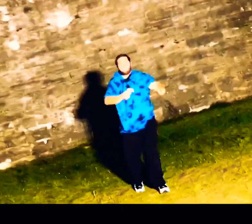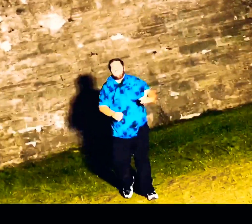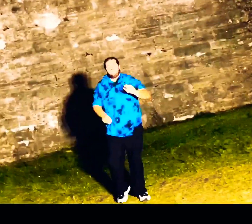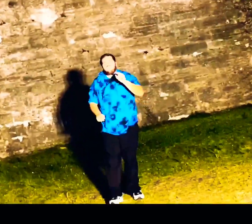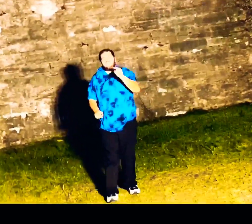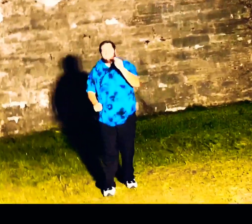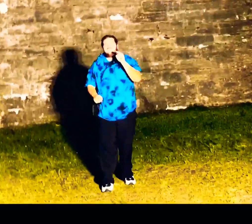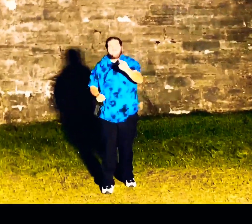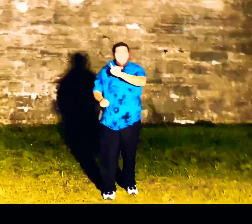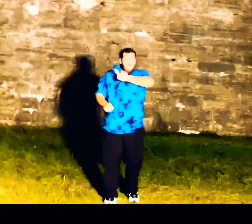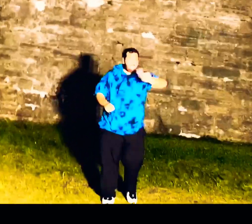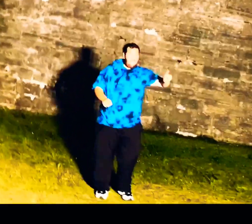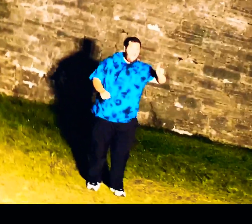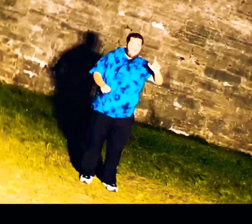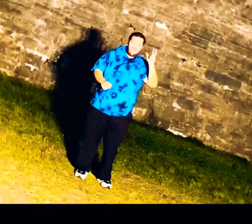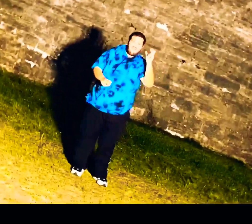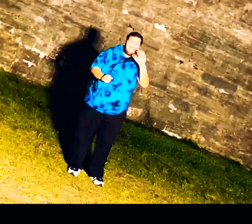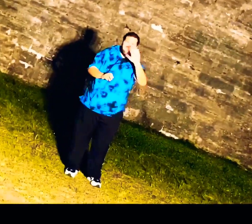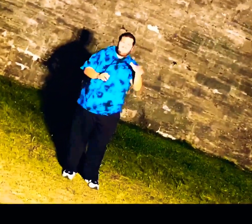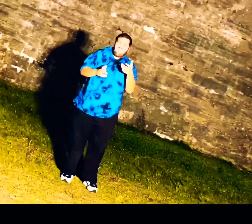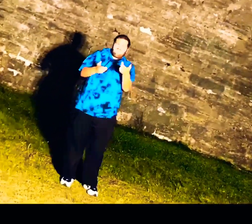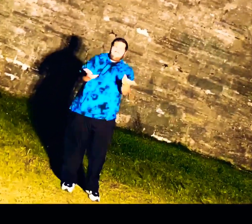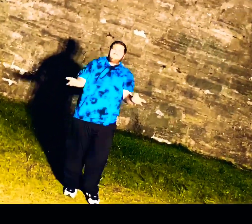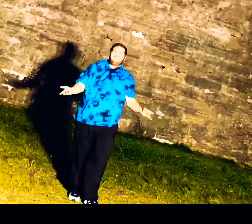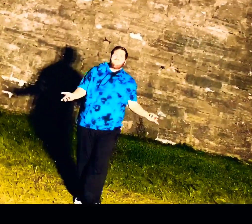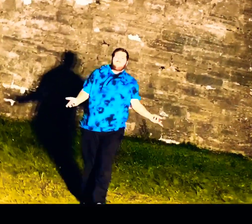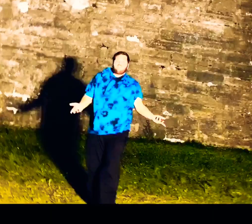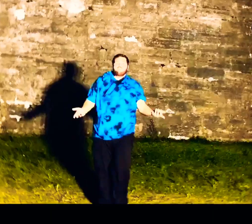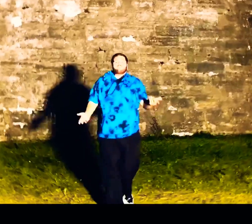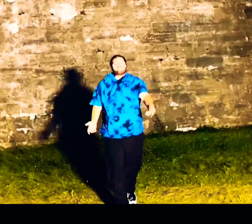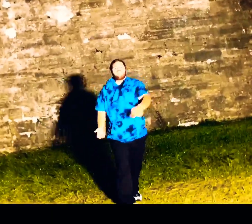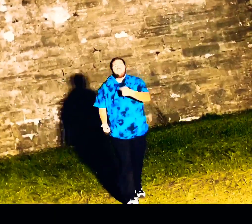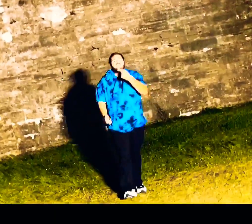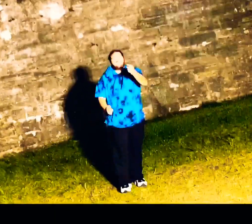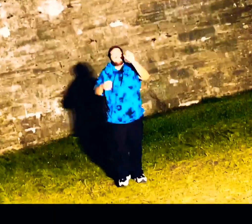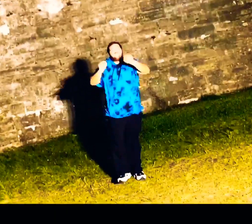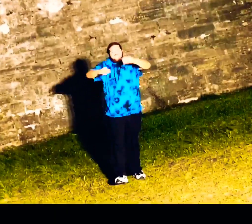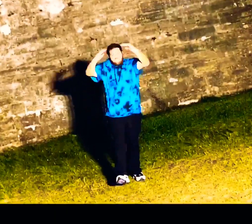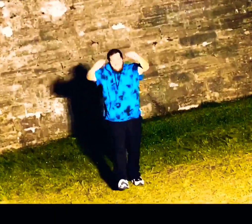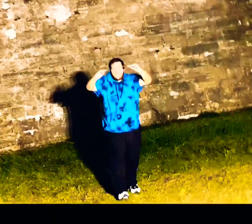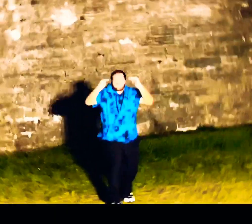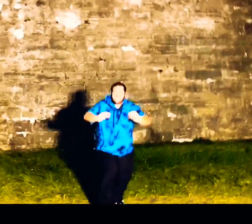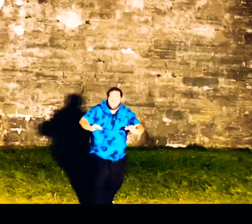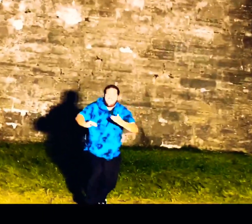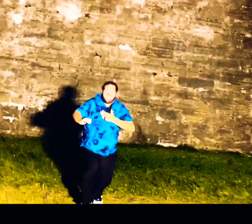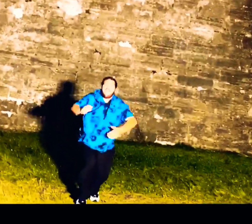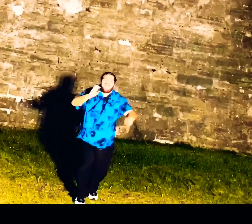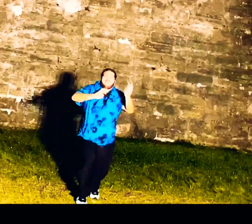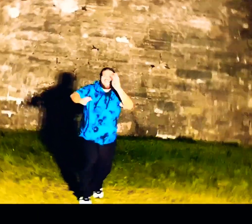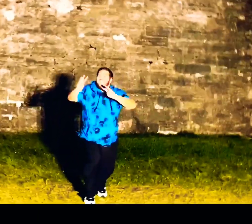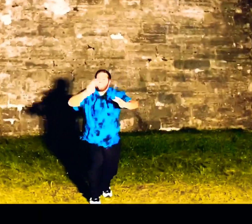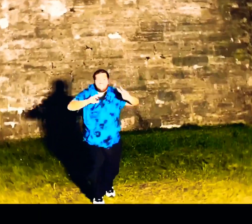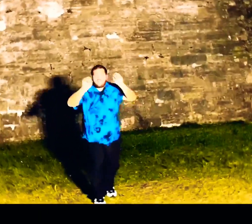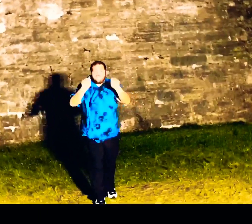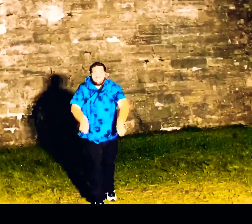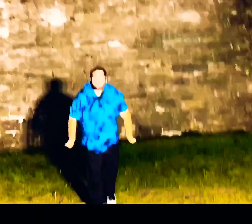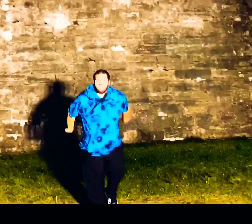but you walked by like you never heard you could bring down my level of concern